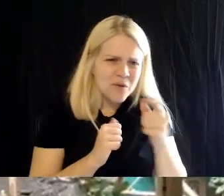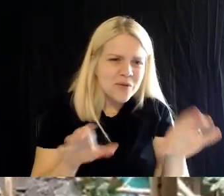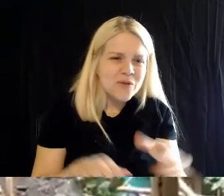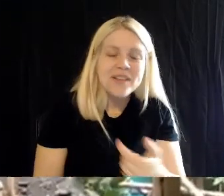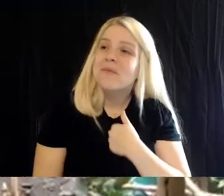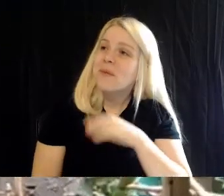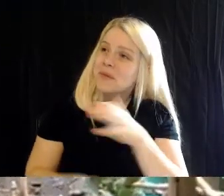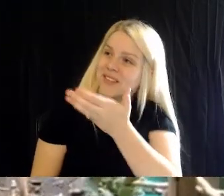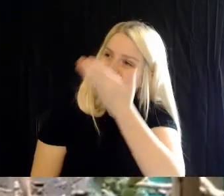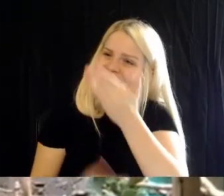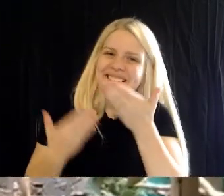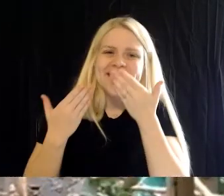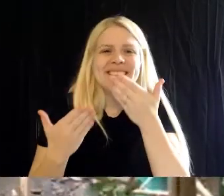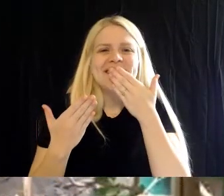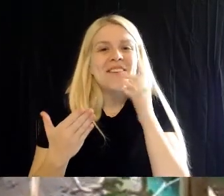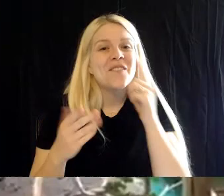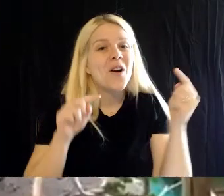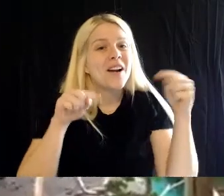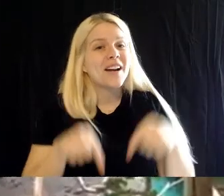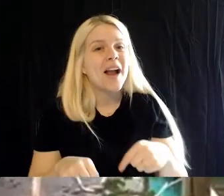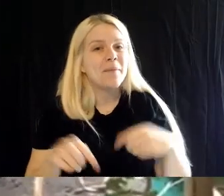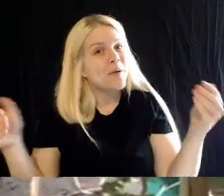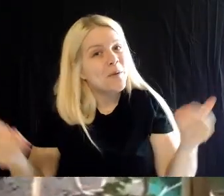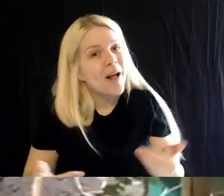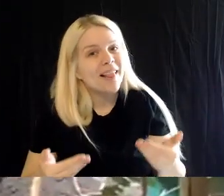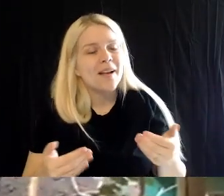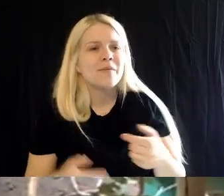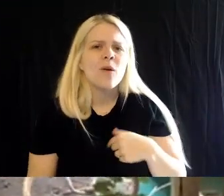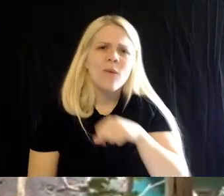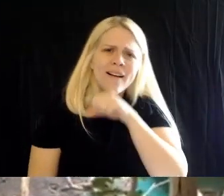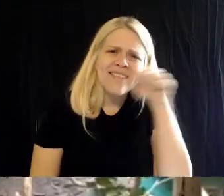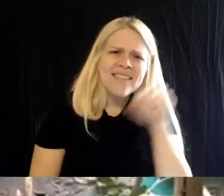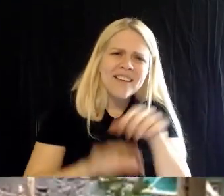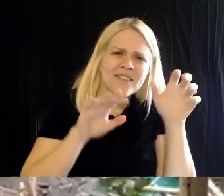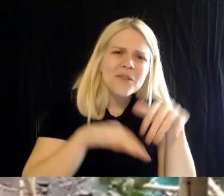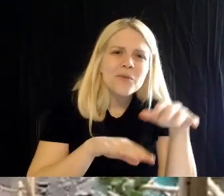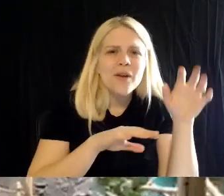Britt: Welcome to the rainforest, guys. Brad: I love the rainforest! What can our viewers